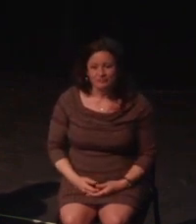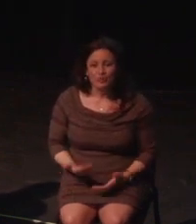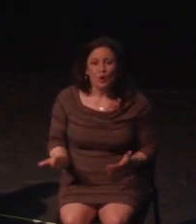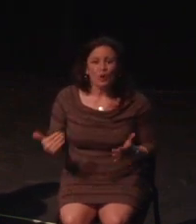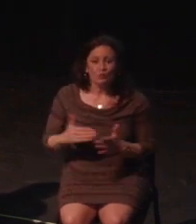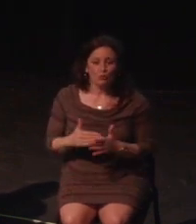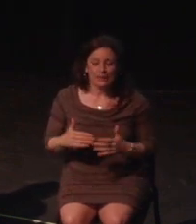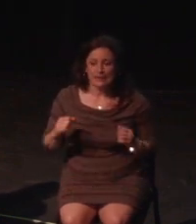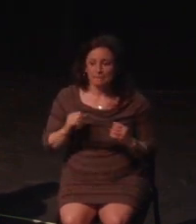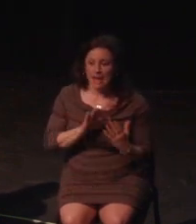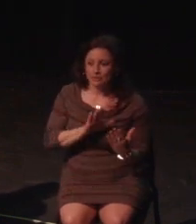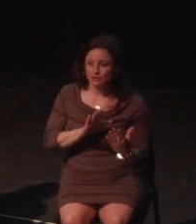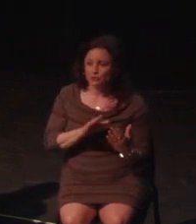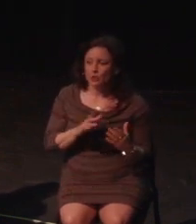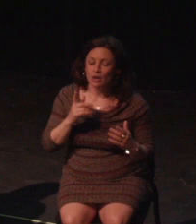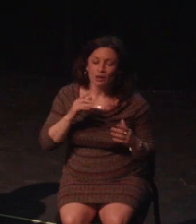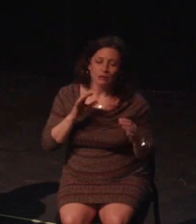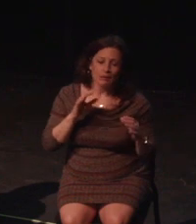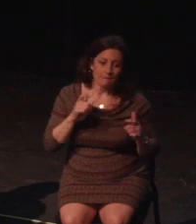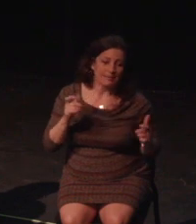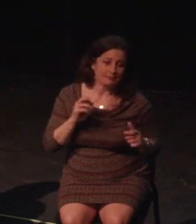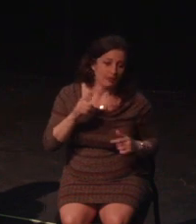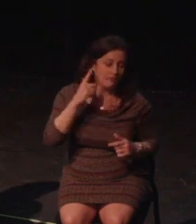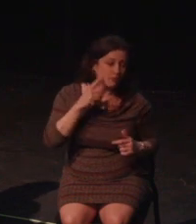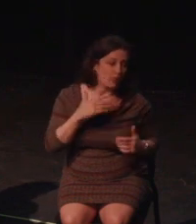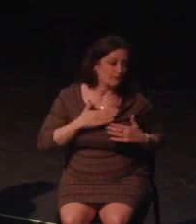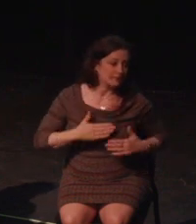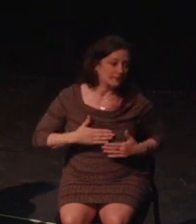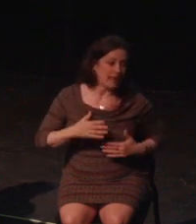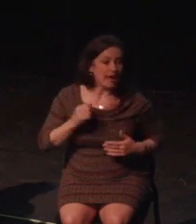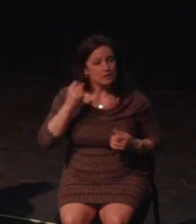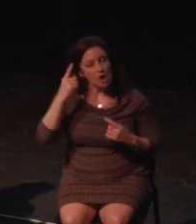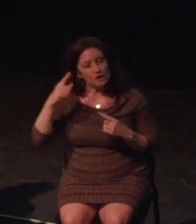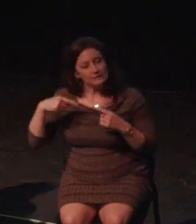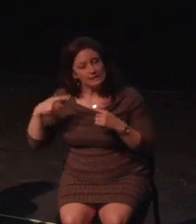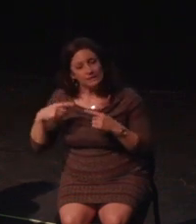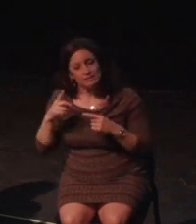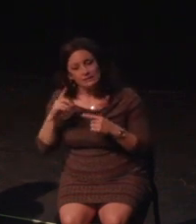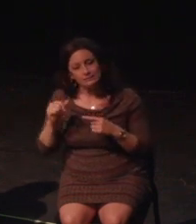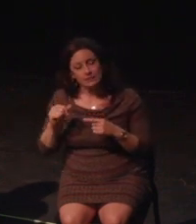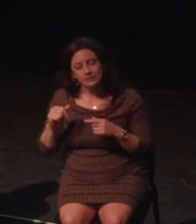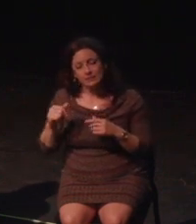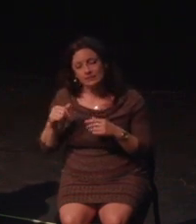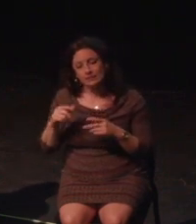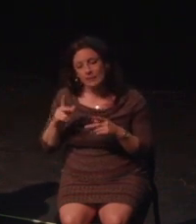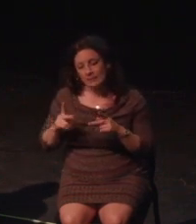to keep in mind when working towards accessibility. Now, this part shouldn't make me cry, hopefully.